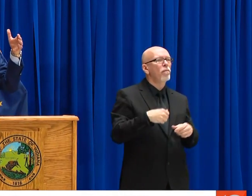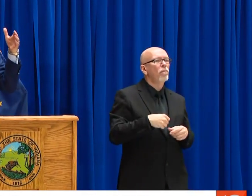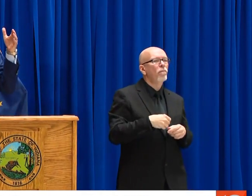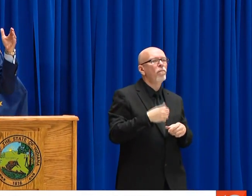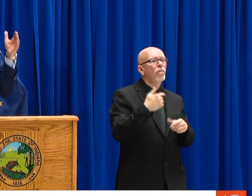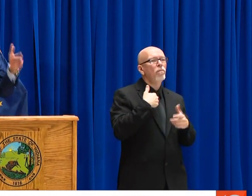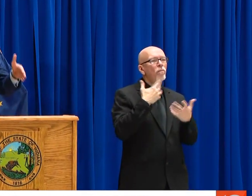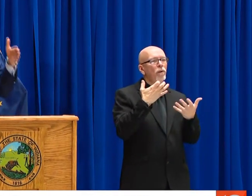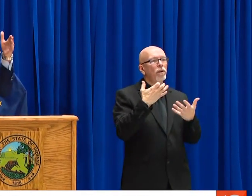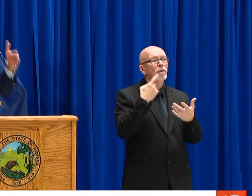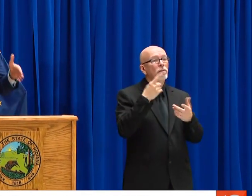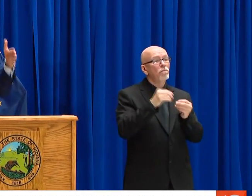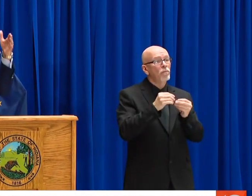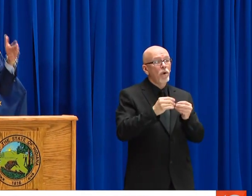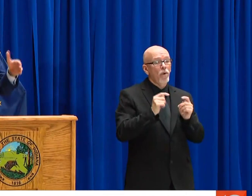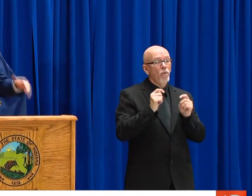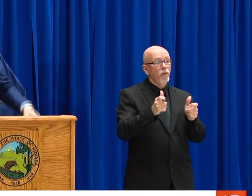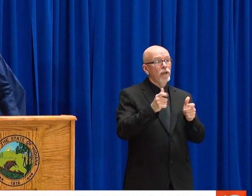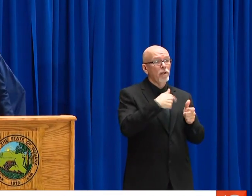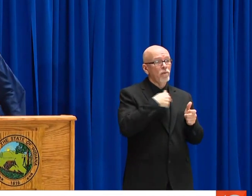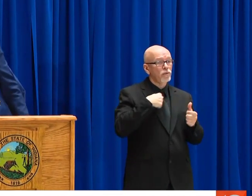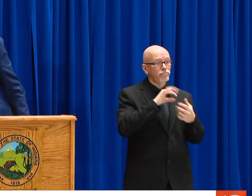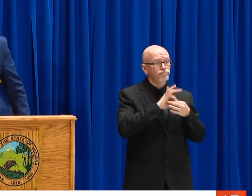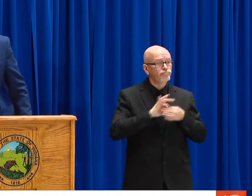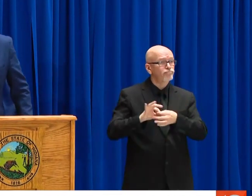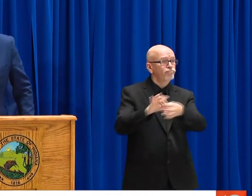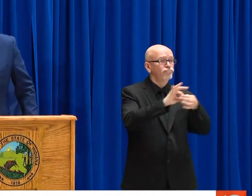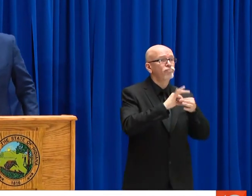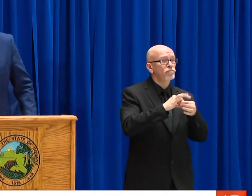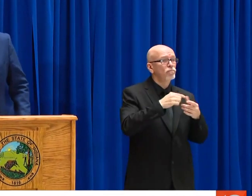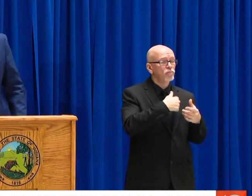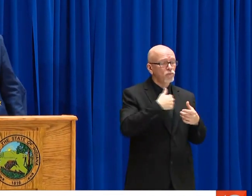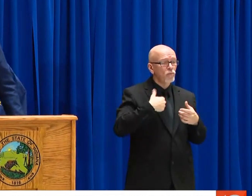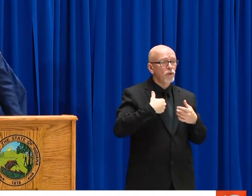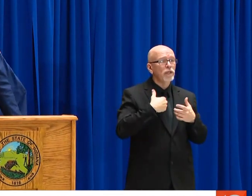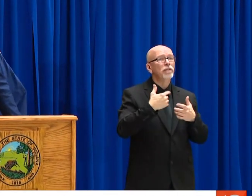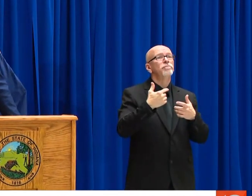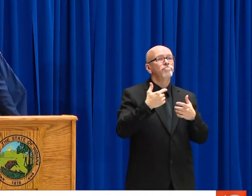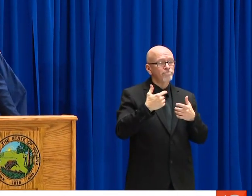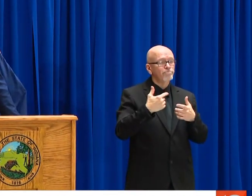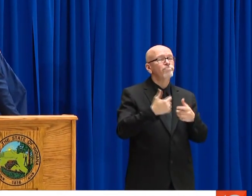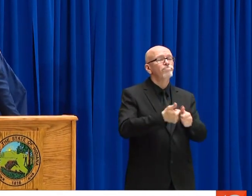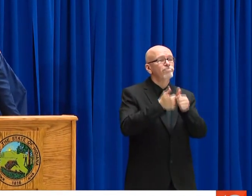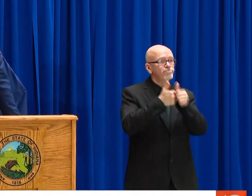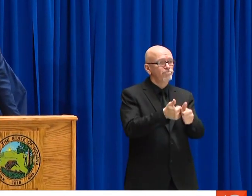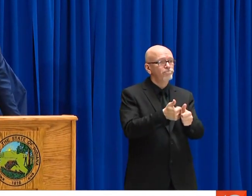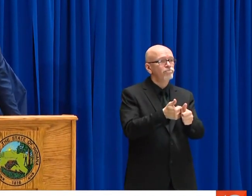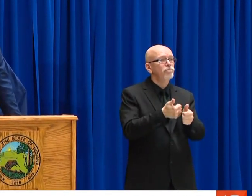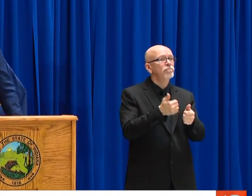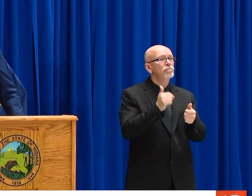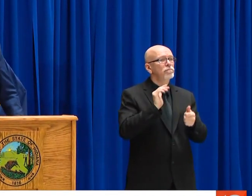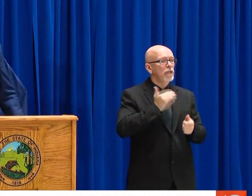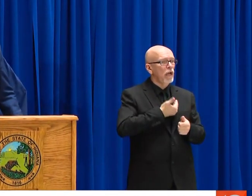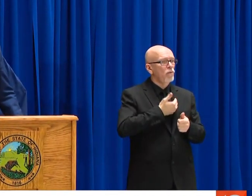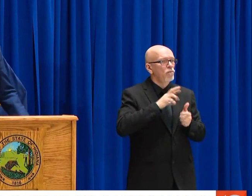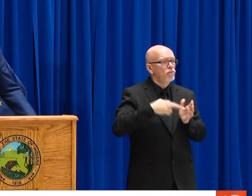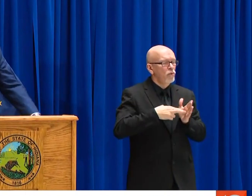TO ADDRESS THAT ON A CASE BY CASE BASIS. BUT THE POINT OF THIS ALL WAS TO SAY THE QUICKER WE ALL GET ON